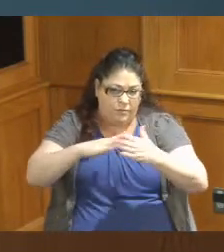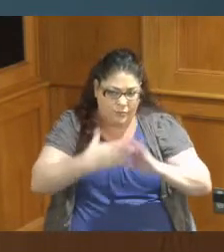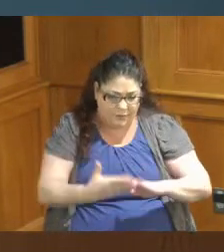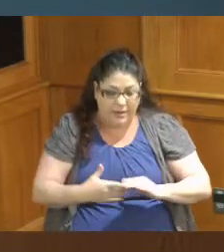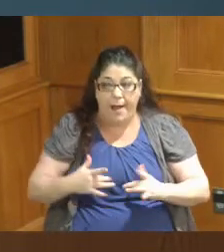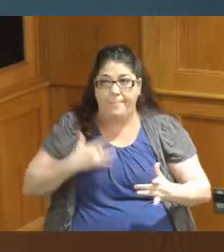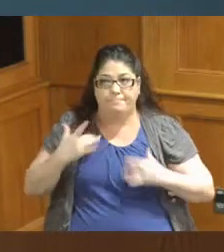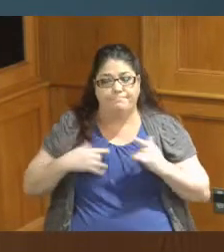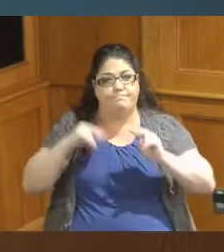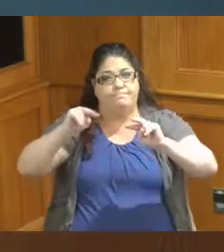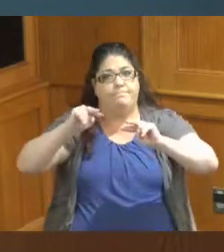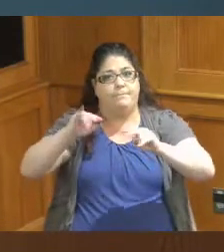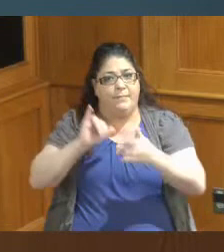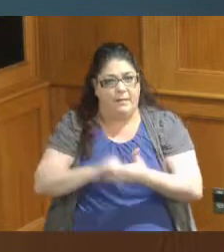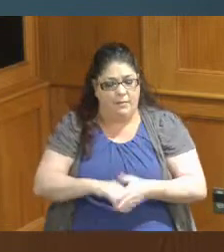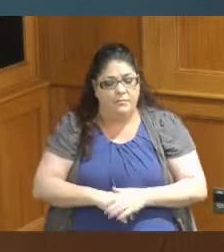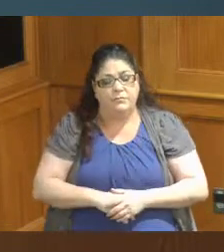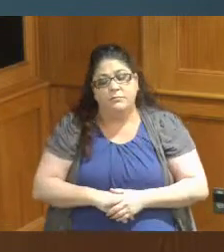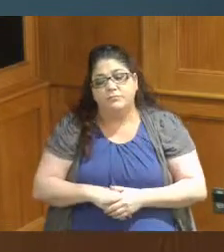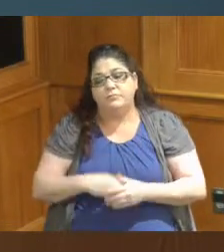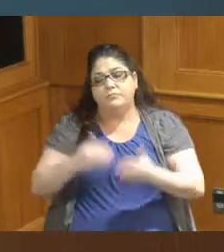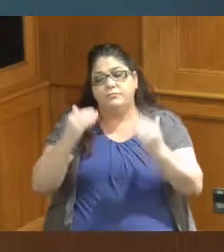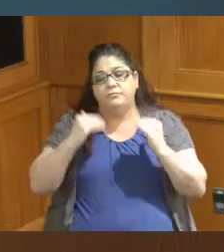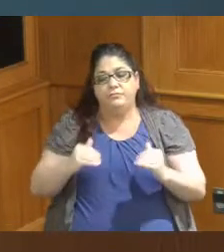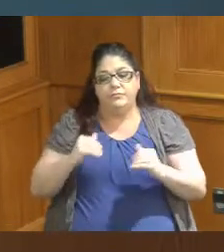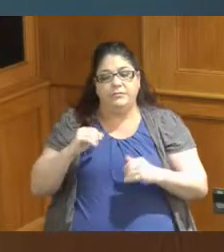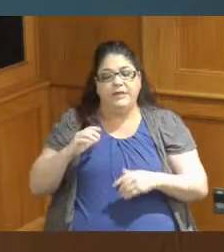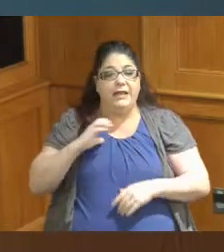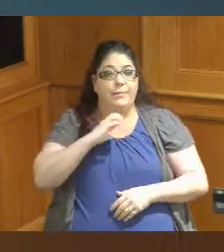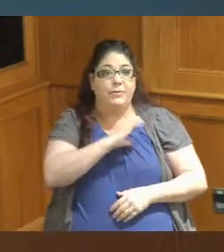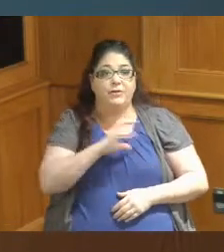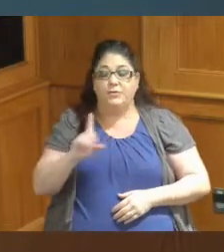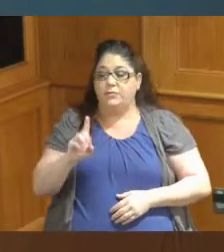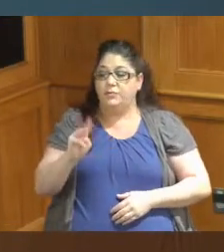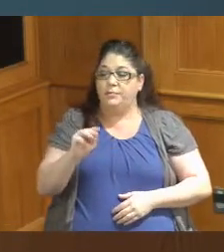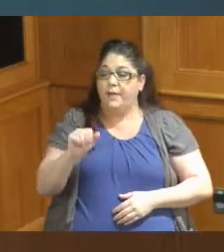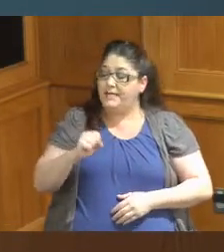about that I mentioned Commissioner Dumas you'll be happy to know I mentioned your program I said